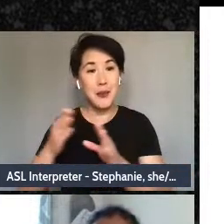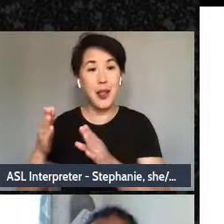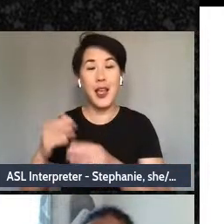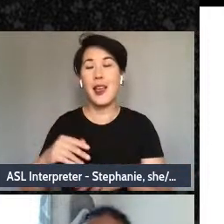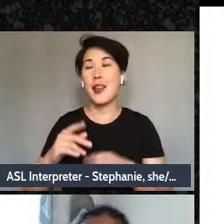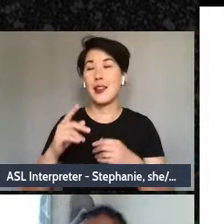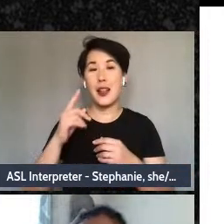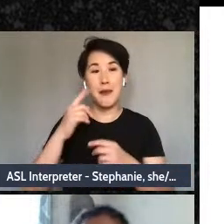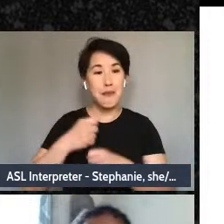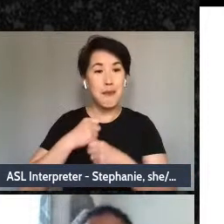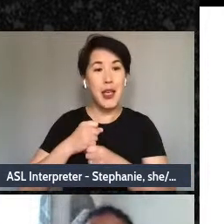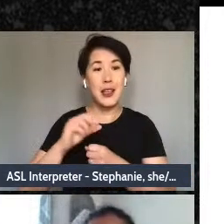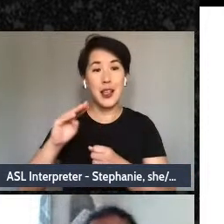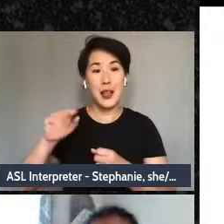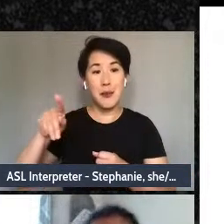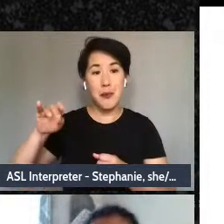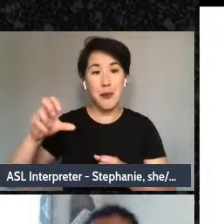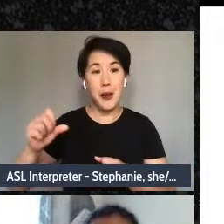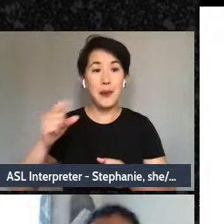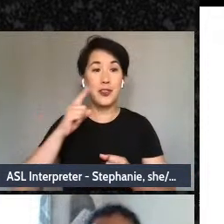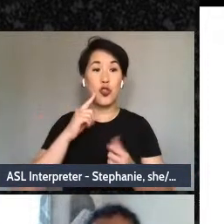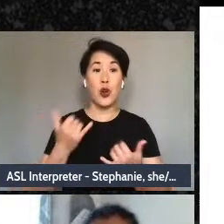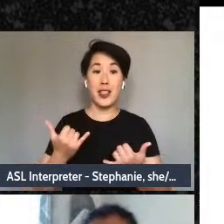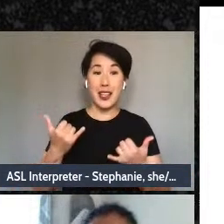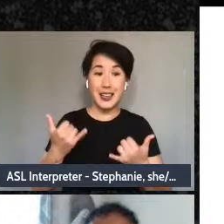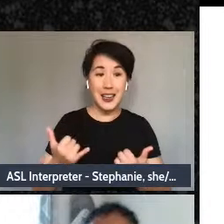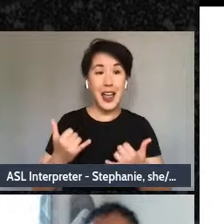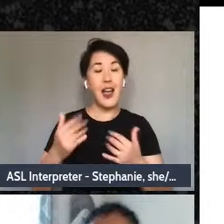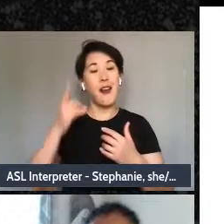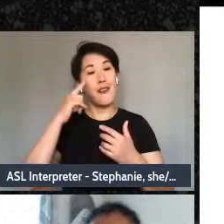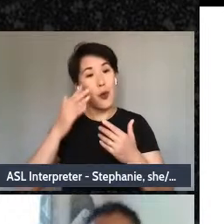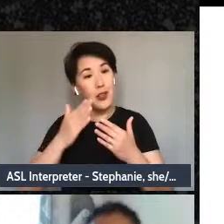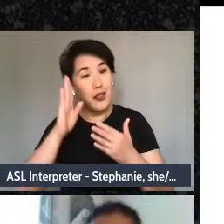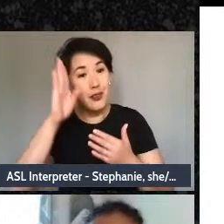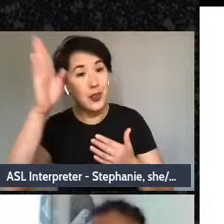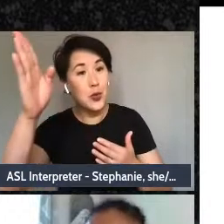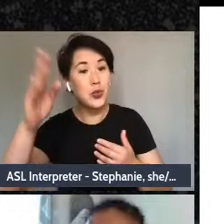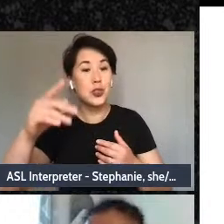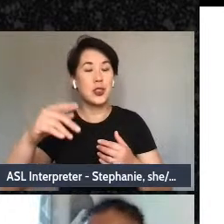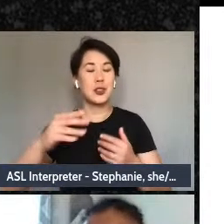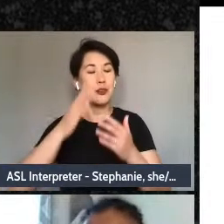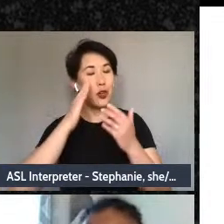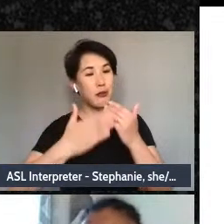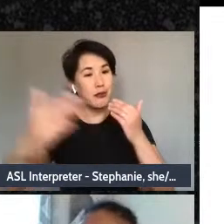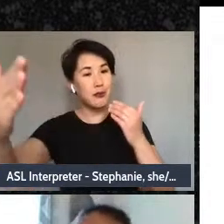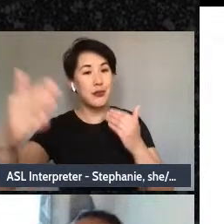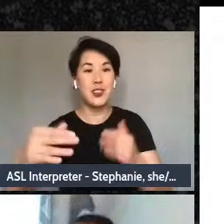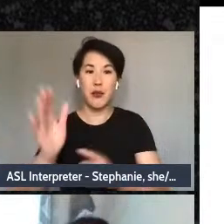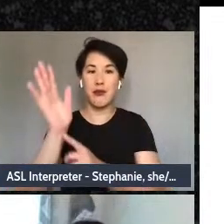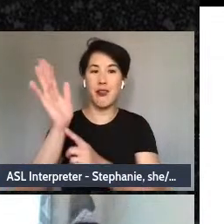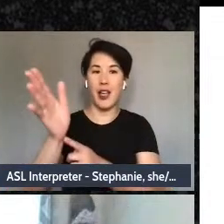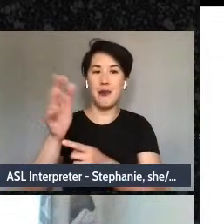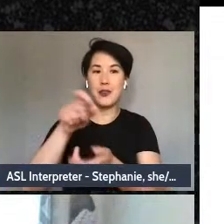for the future for the crises for the calm. All right, so five minutes once again with